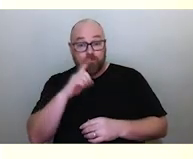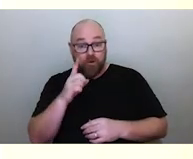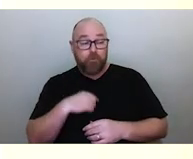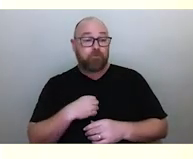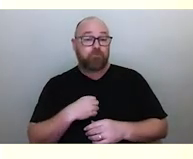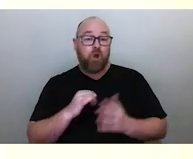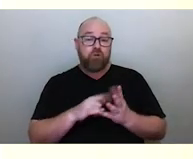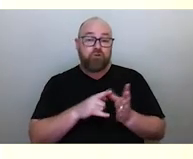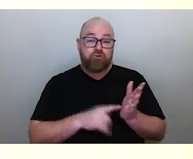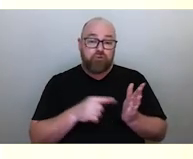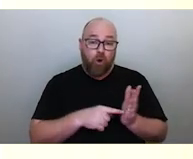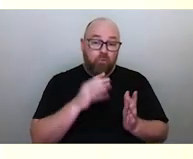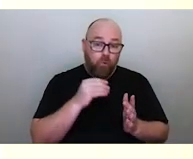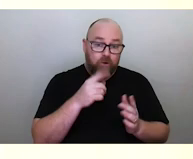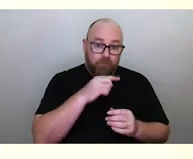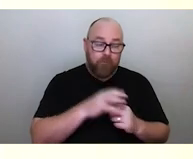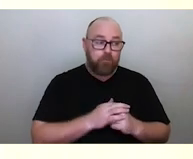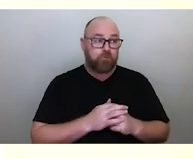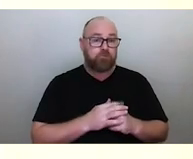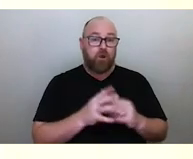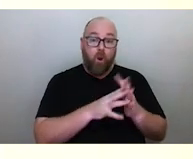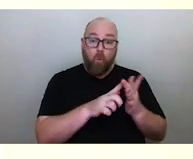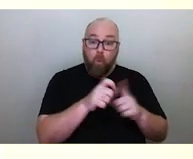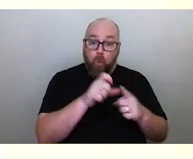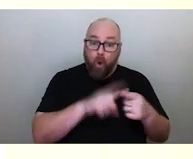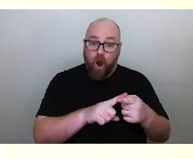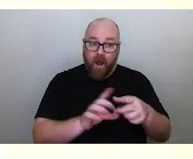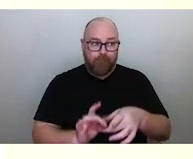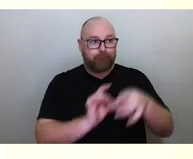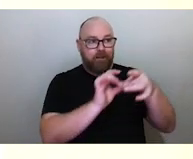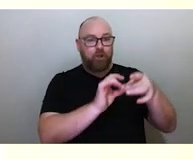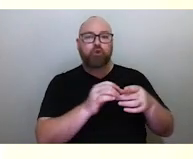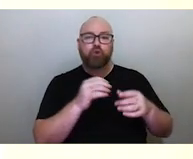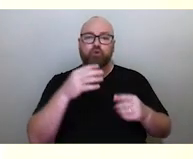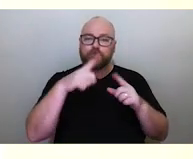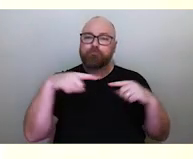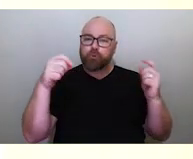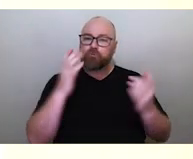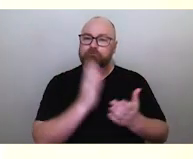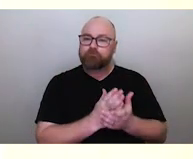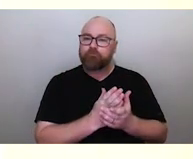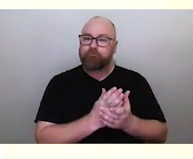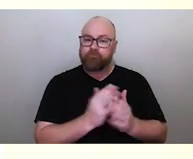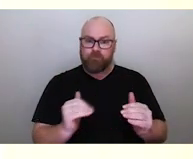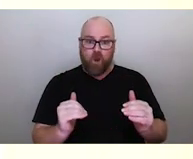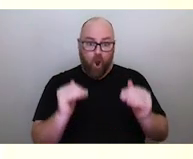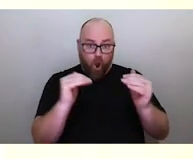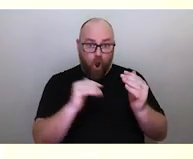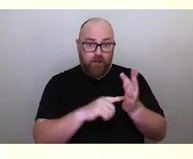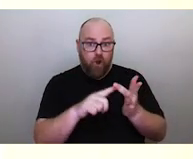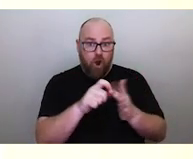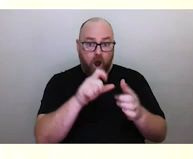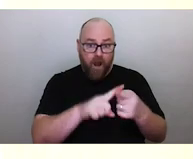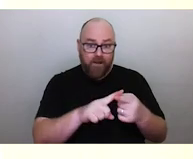the link between the tides and the moon is critically important. Knowing that high tide and low tide comes twice a day,